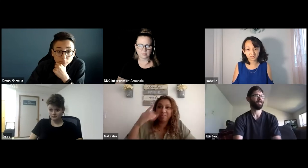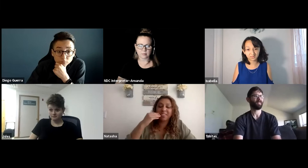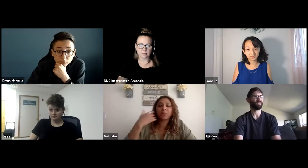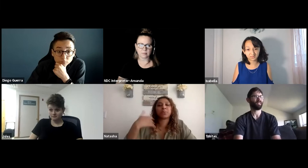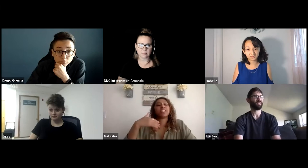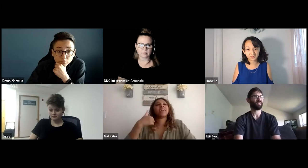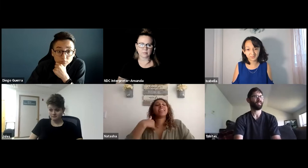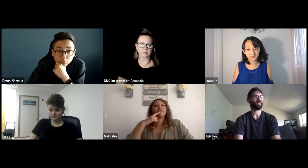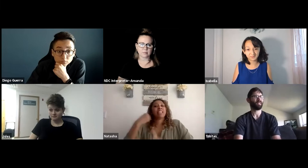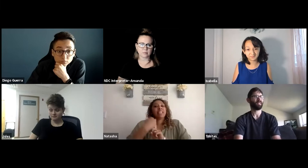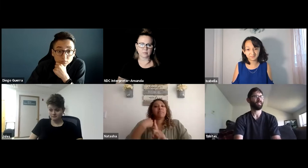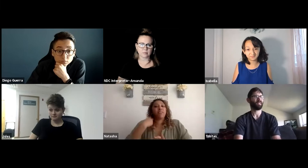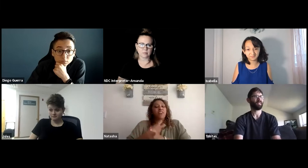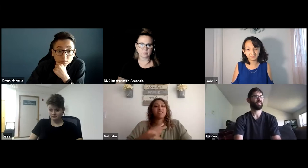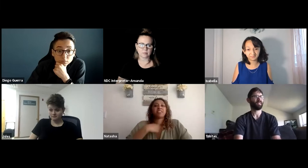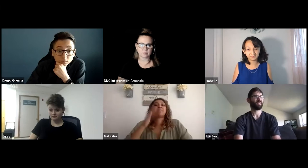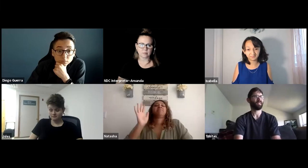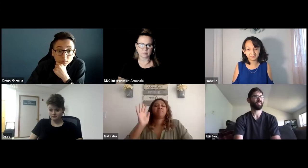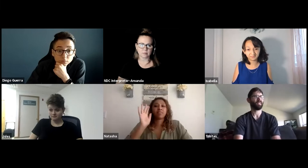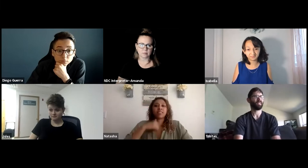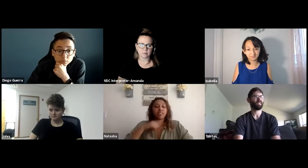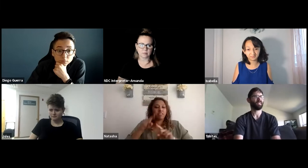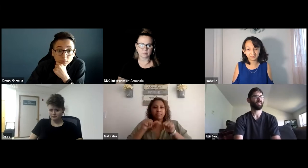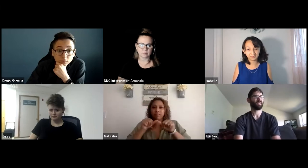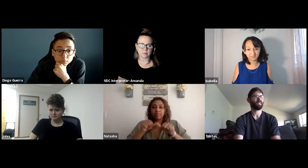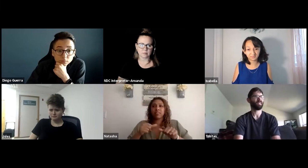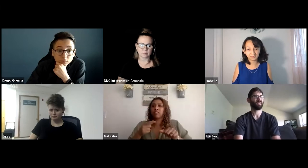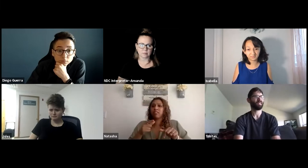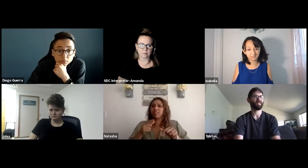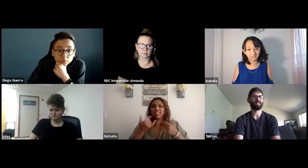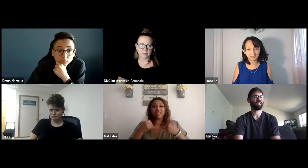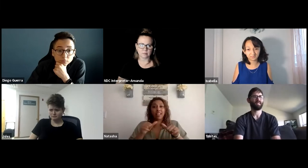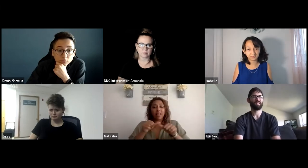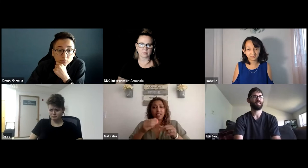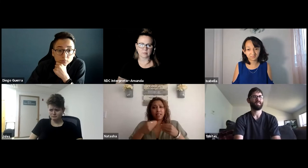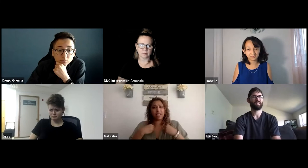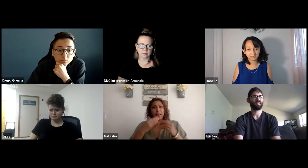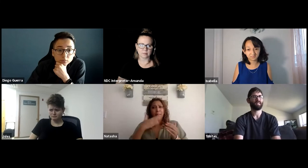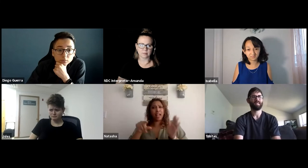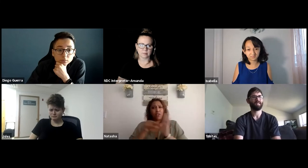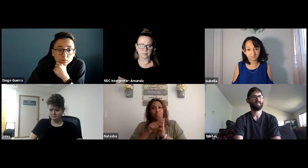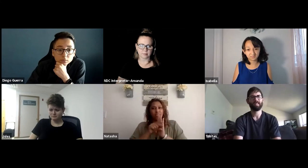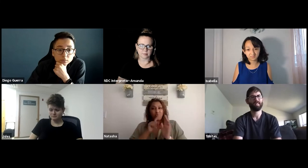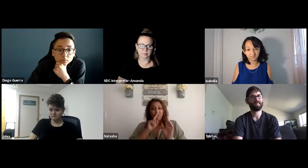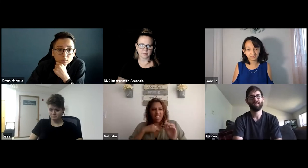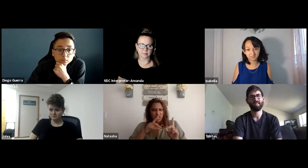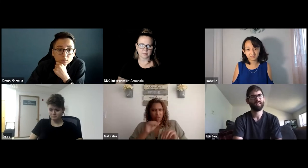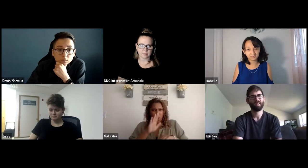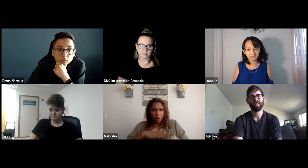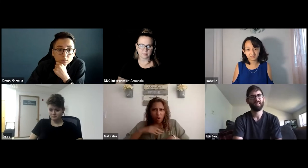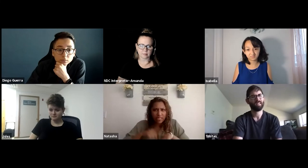And the professor said well, no, I consider it cheating. That was a big impact on me. I persisted and despite my